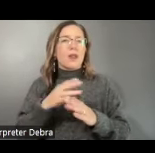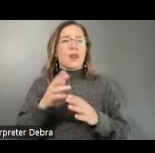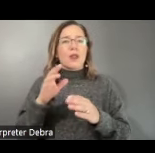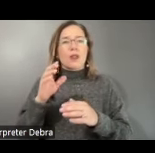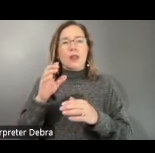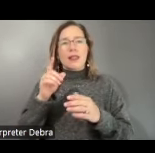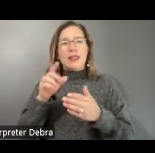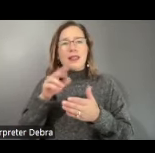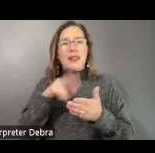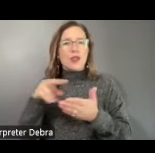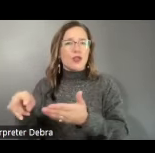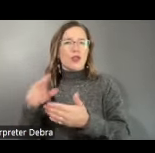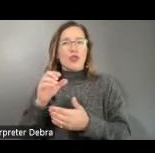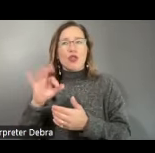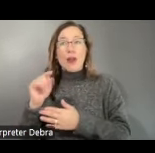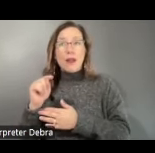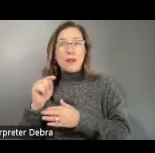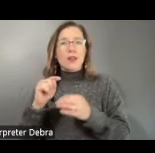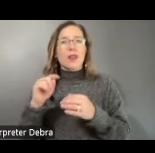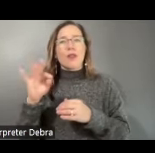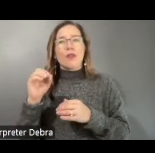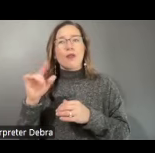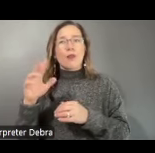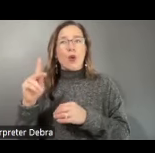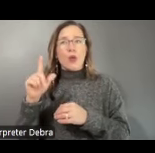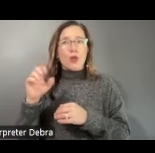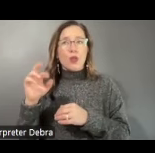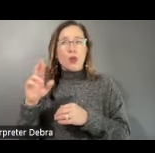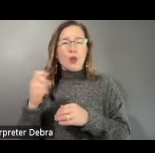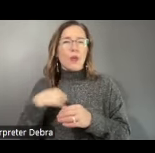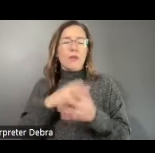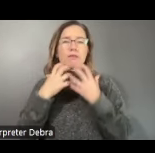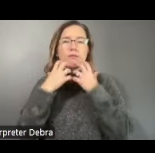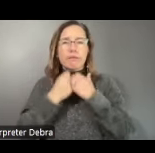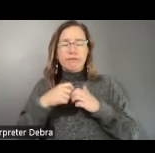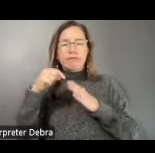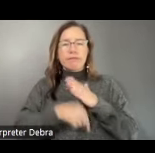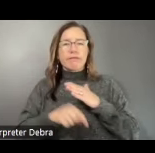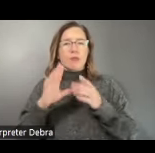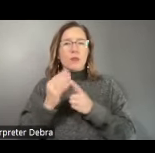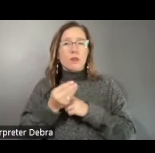and folklore. Caguas offers a rich cultural program accessible to all generations,